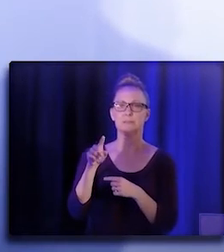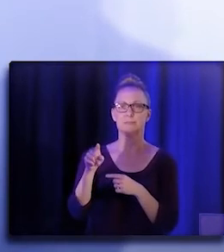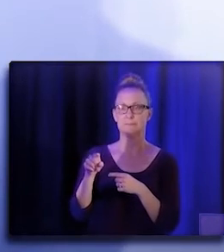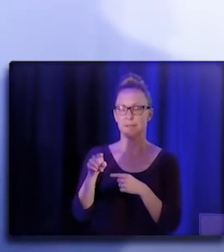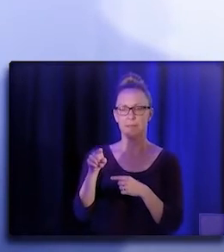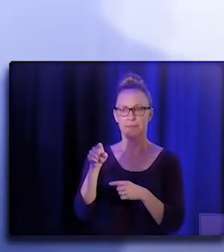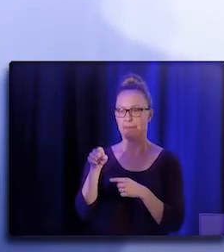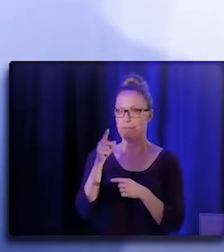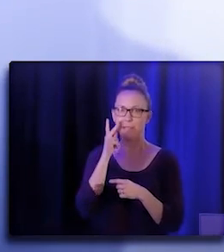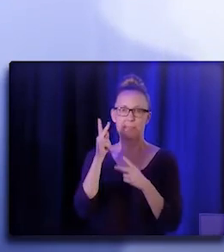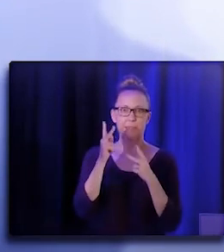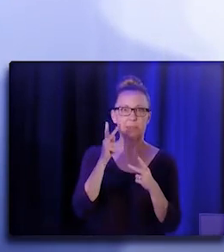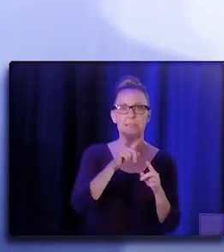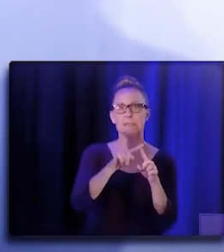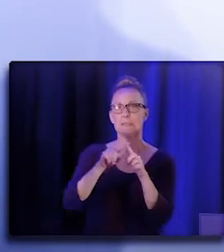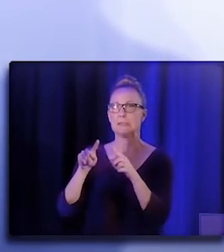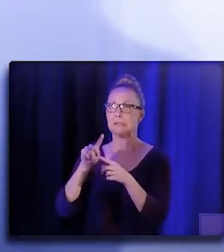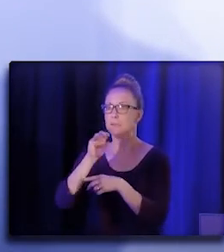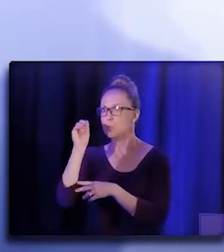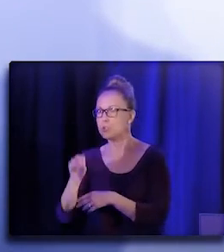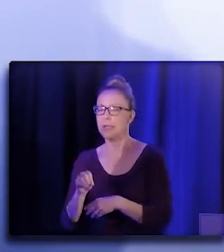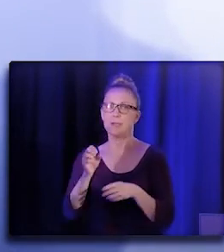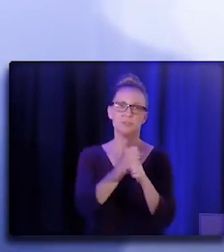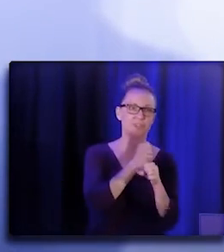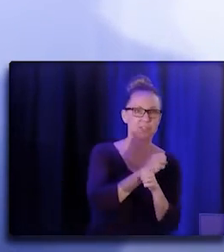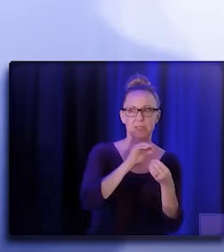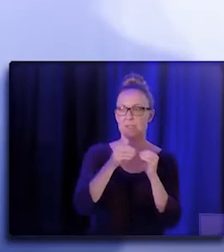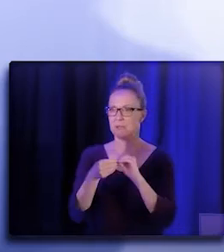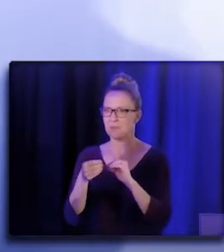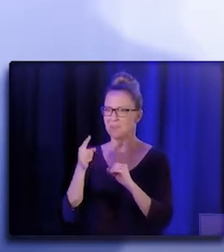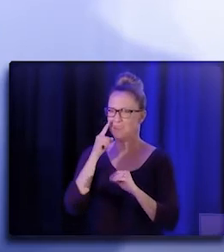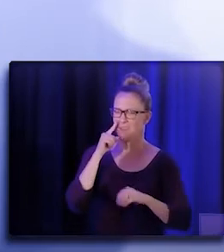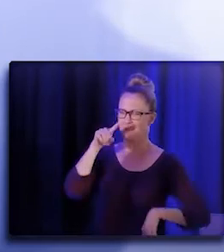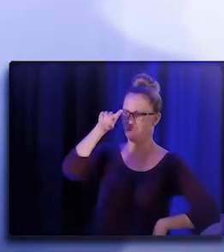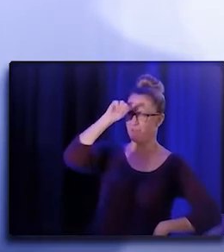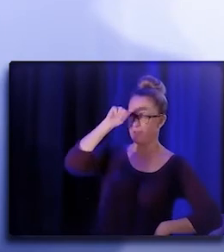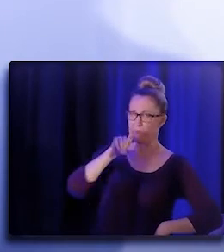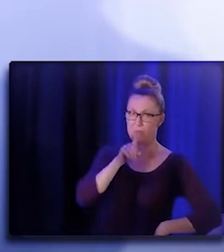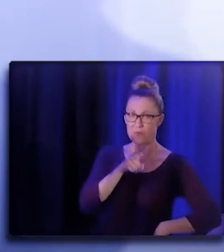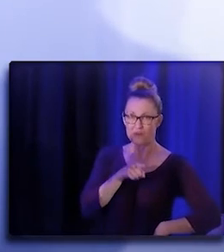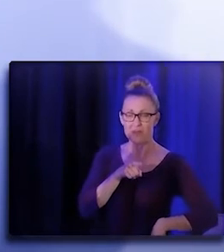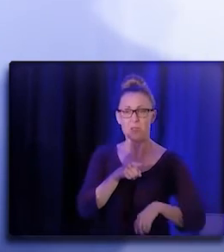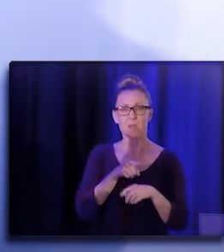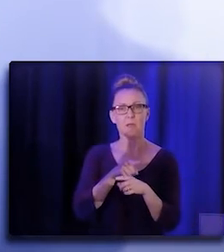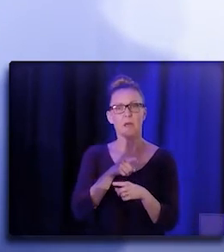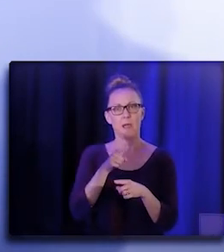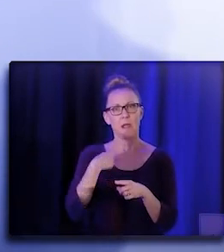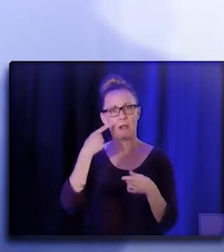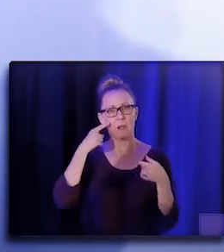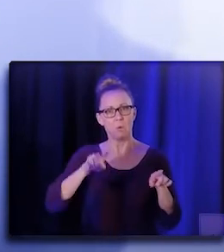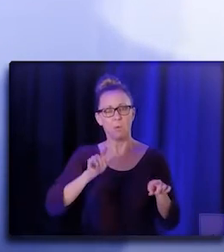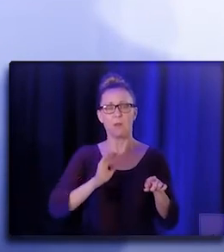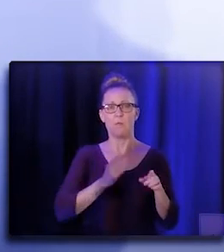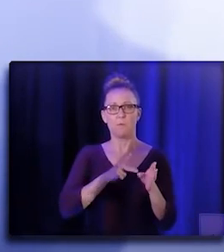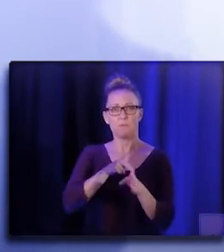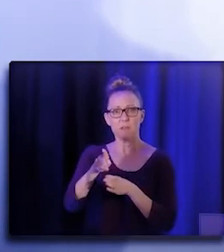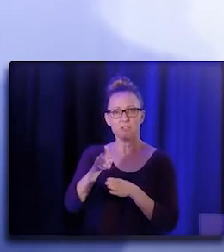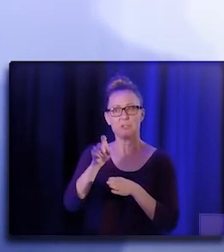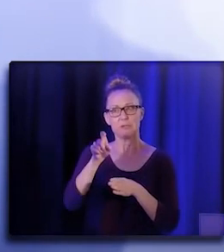that are being thrown around and just going like, really? And I agree, you know, they're saying that our profession needs to be respected